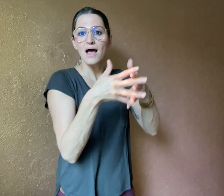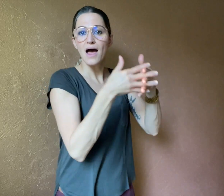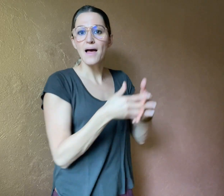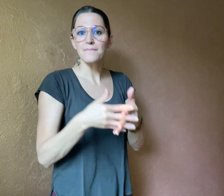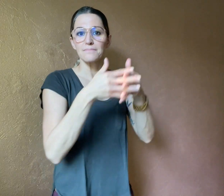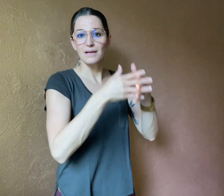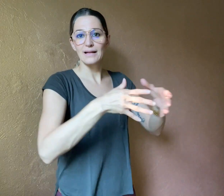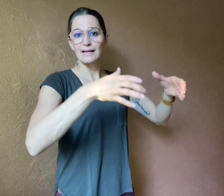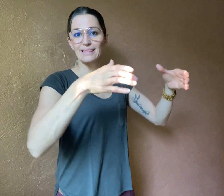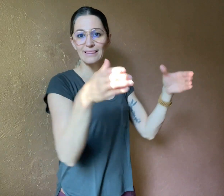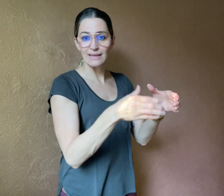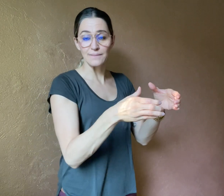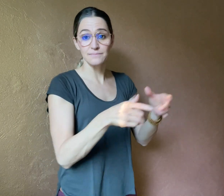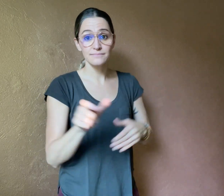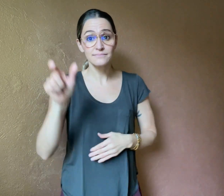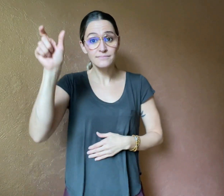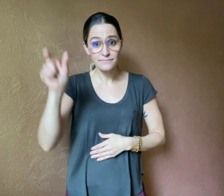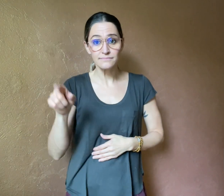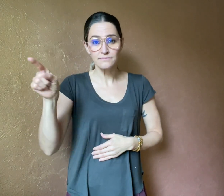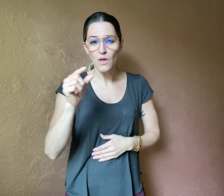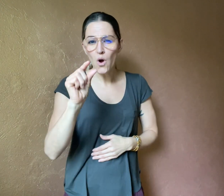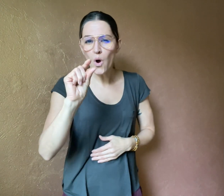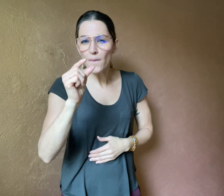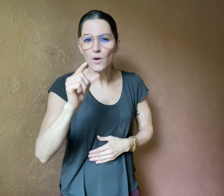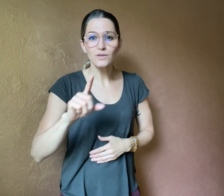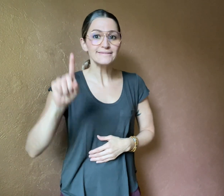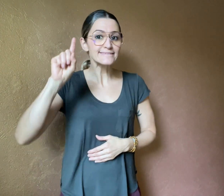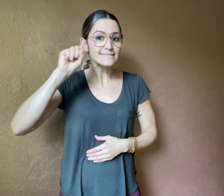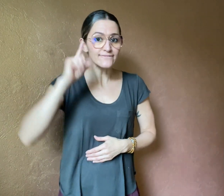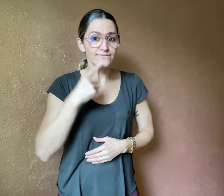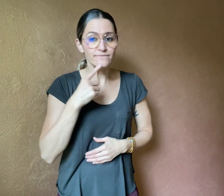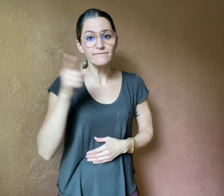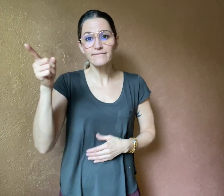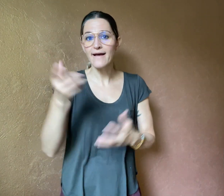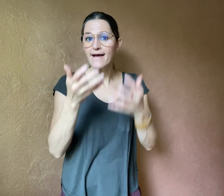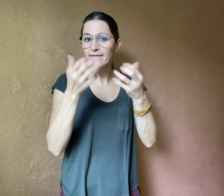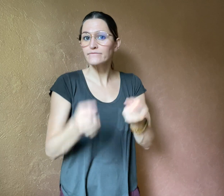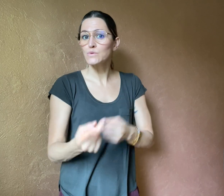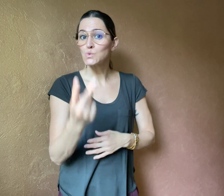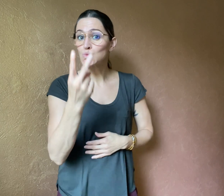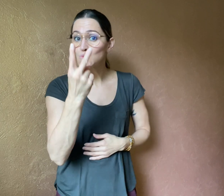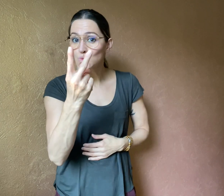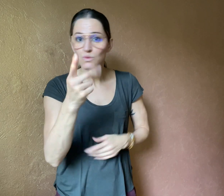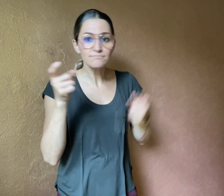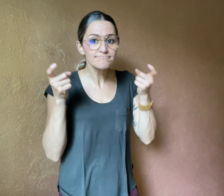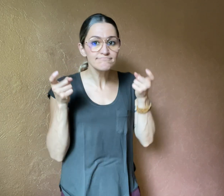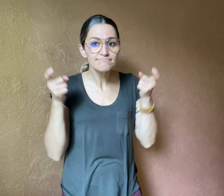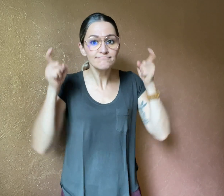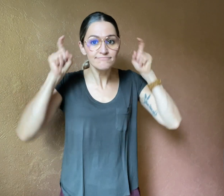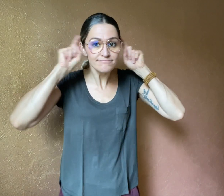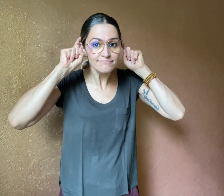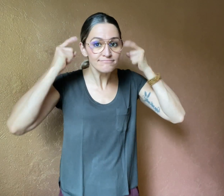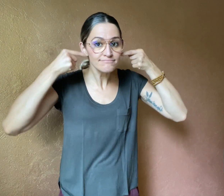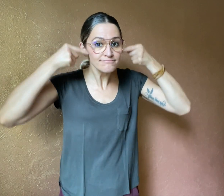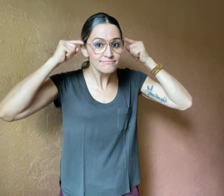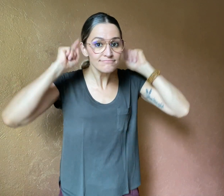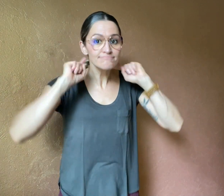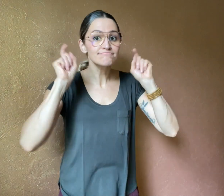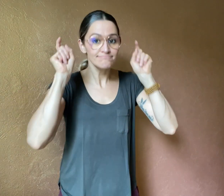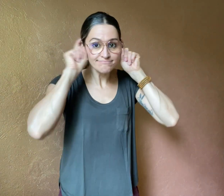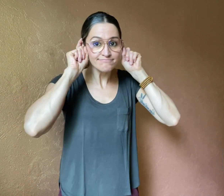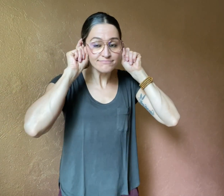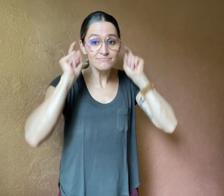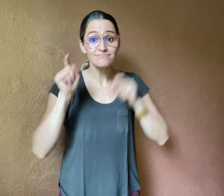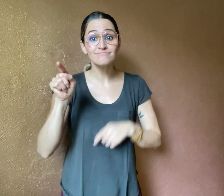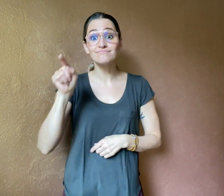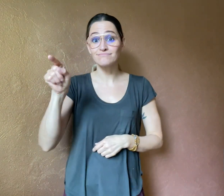is nearly Deaf and uses hearing aids in both ears.